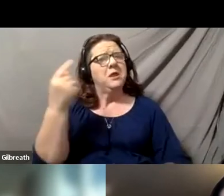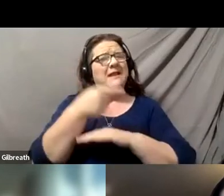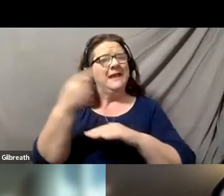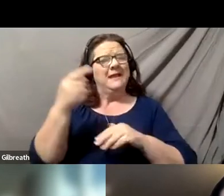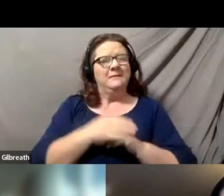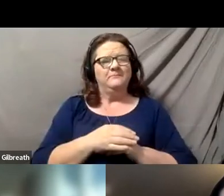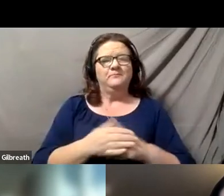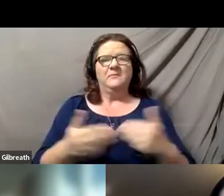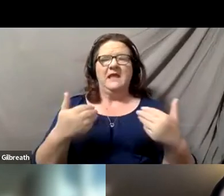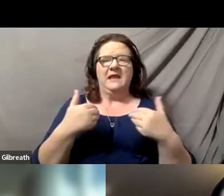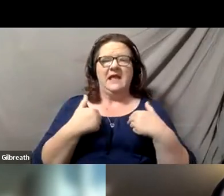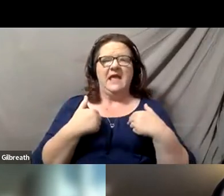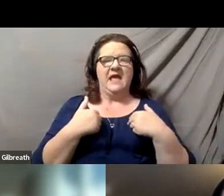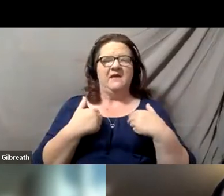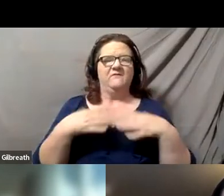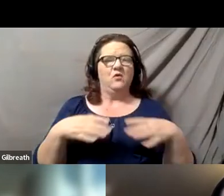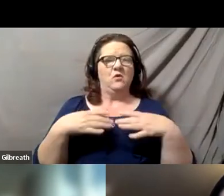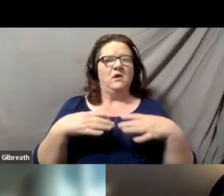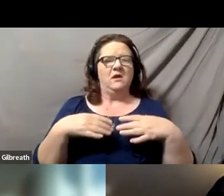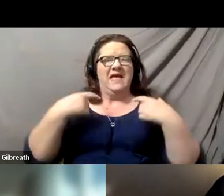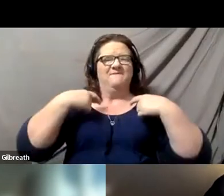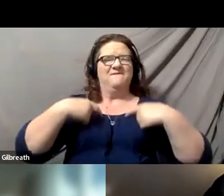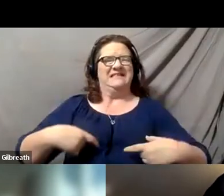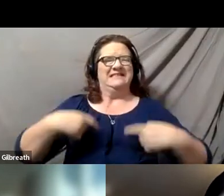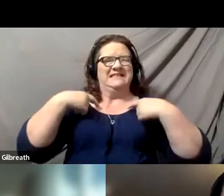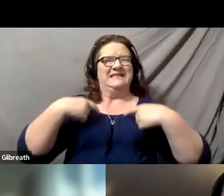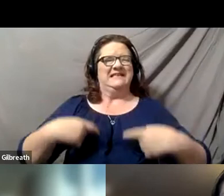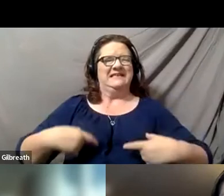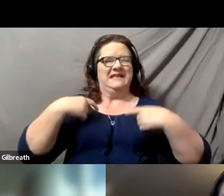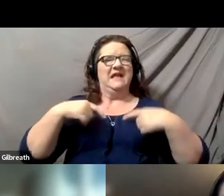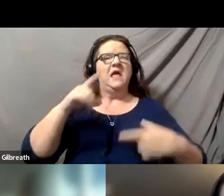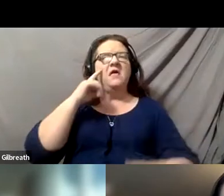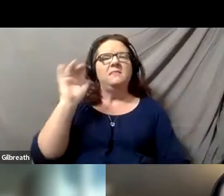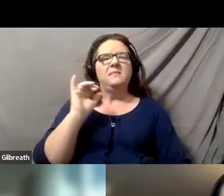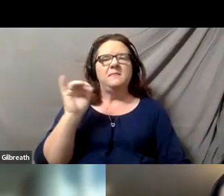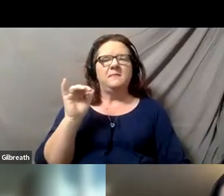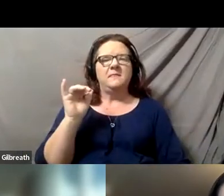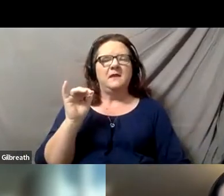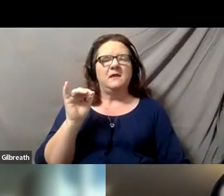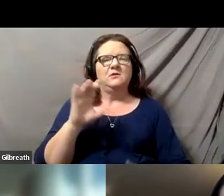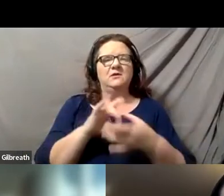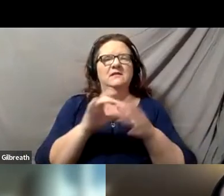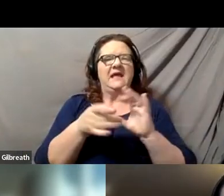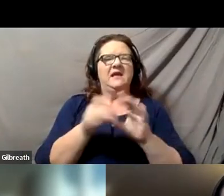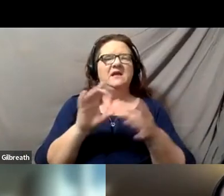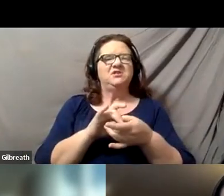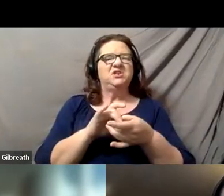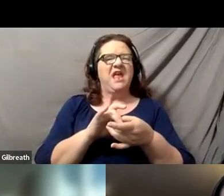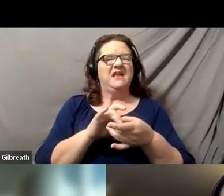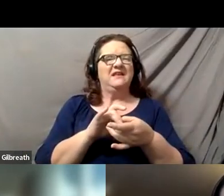And I have on a vest that looks kind of like chain mail to me. It's a dark blue vest.